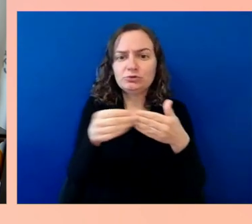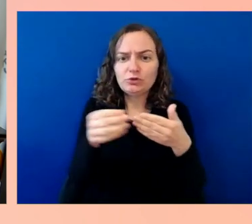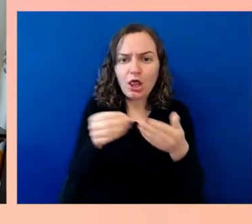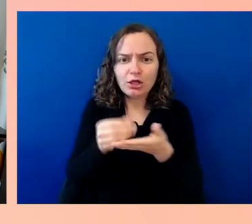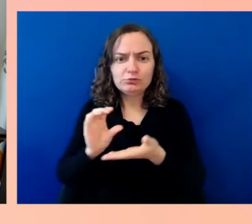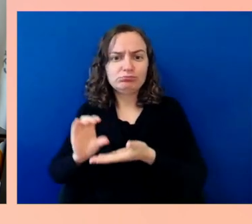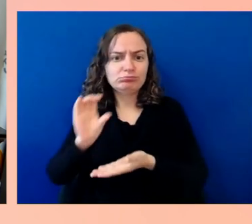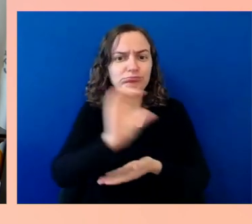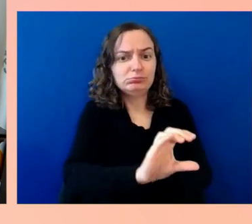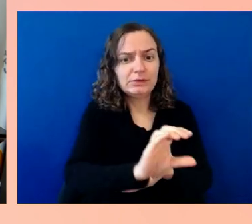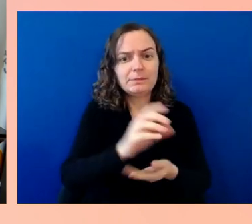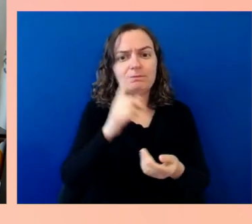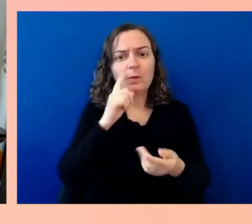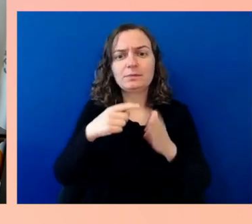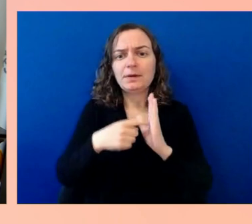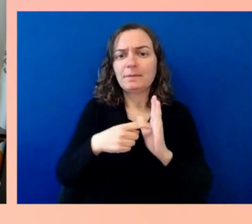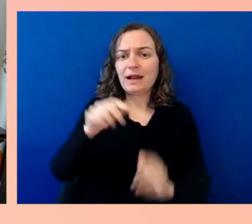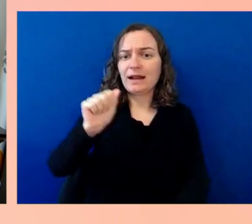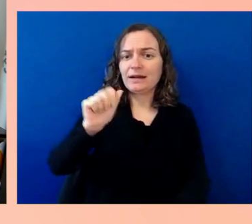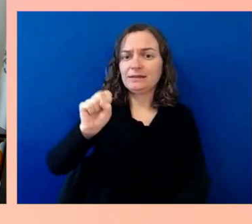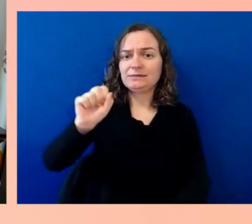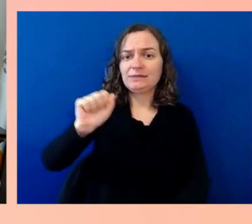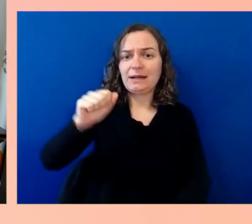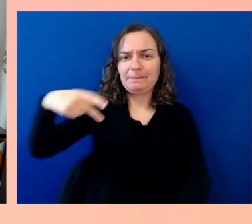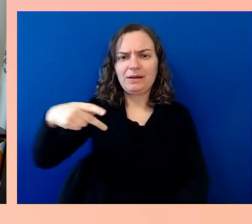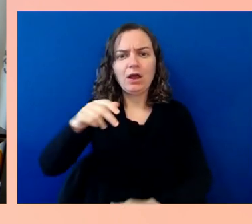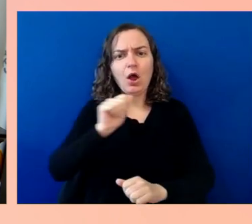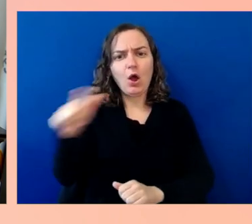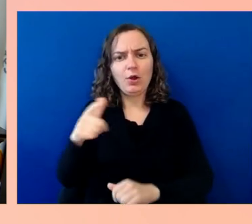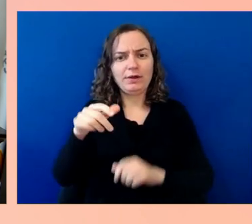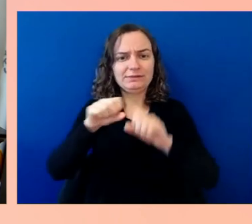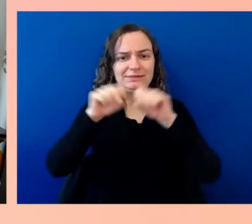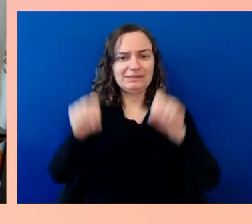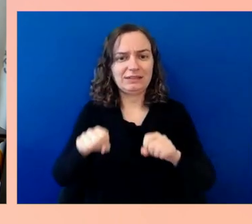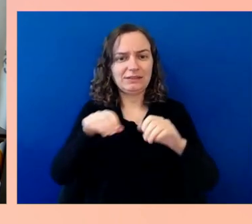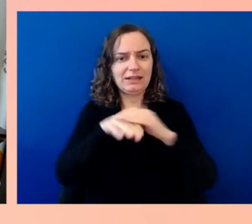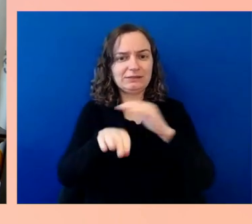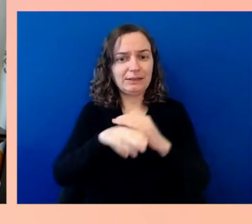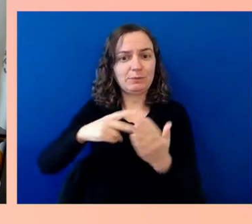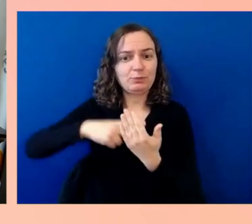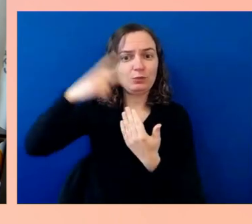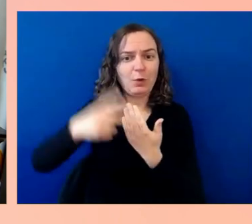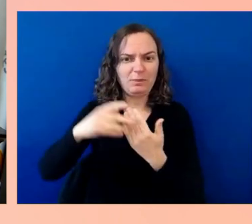This was driven by several advocates, including Senator Tammy Duckworth.